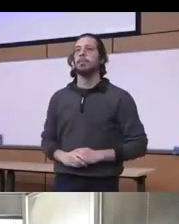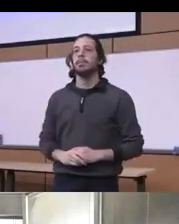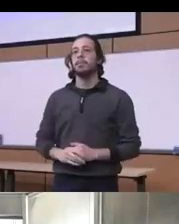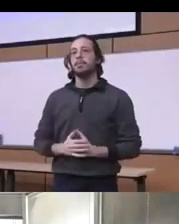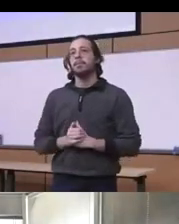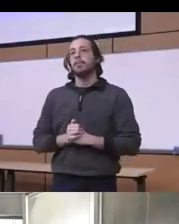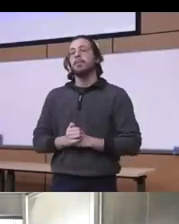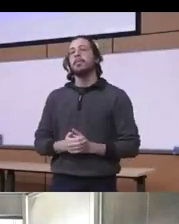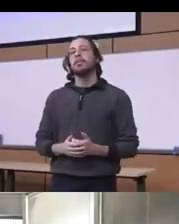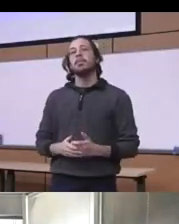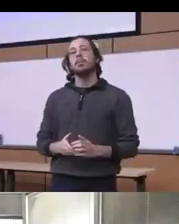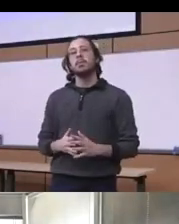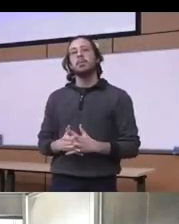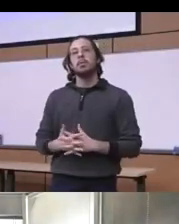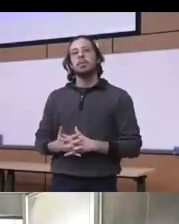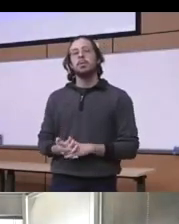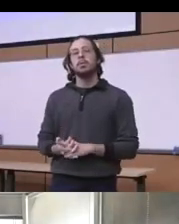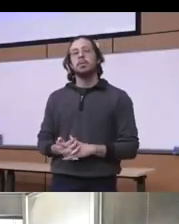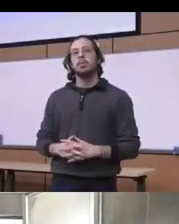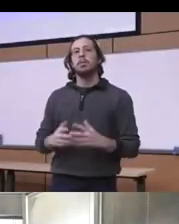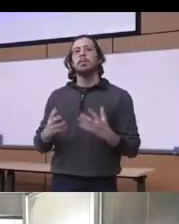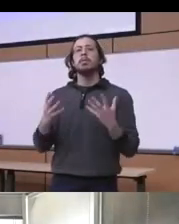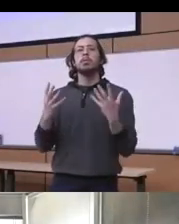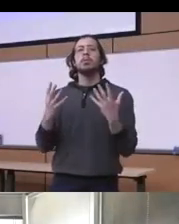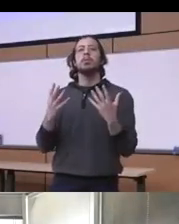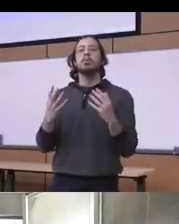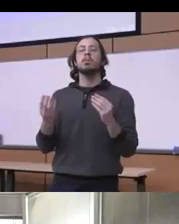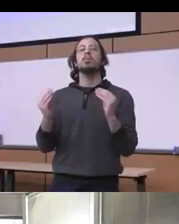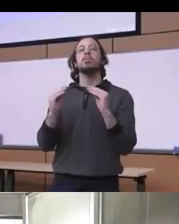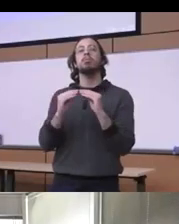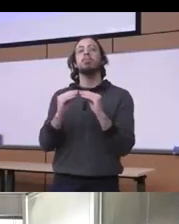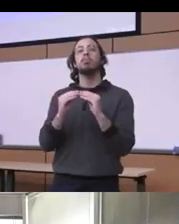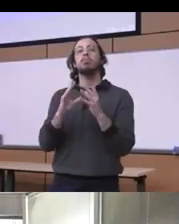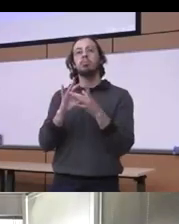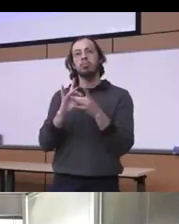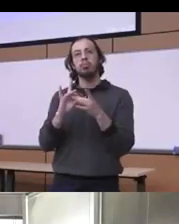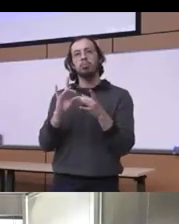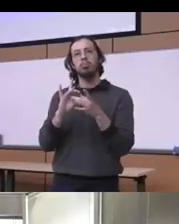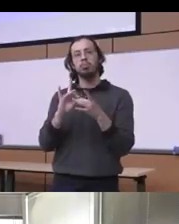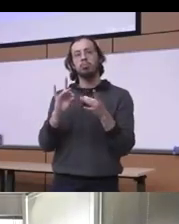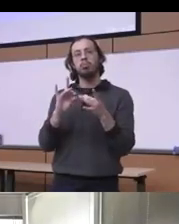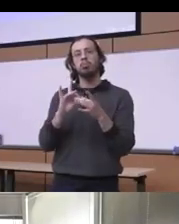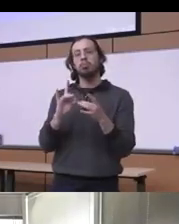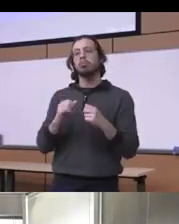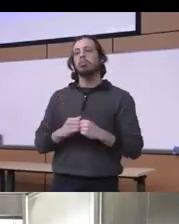so you know before and also what what has been parallel to the problem with with really uh racial